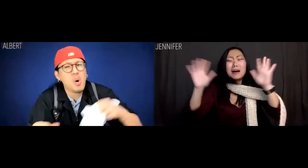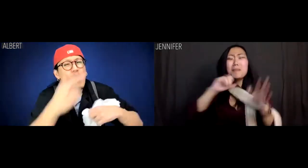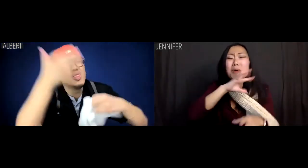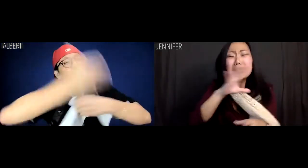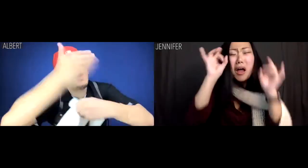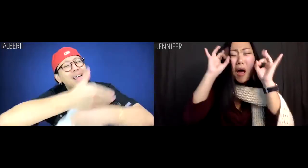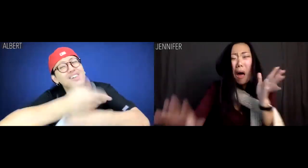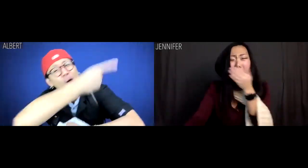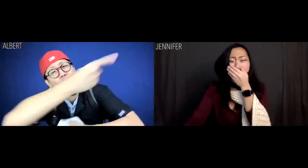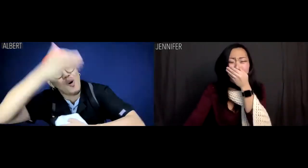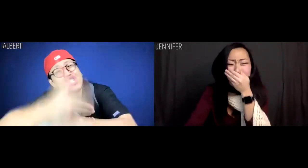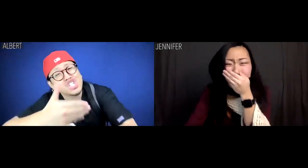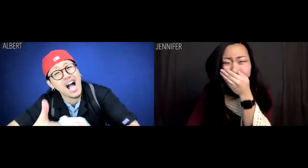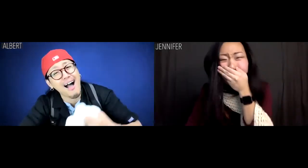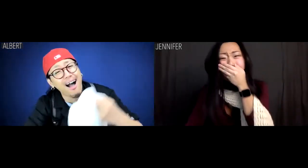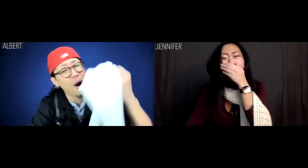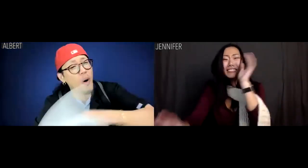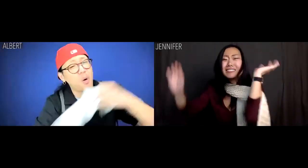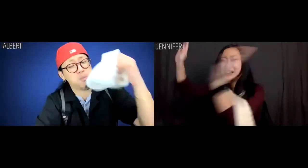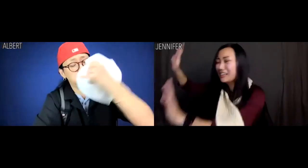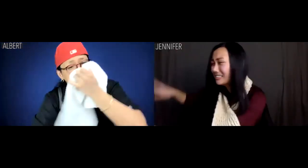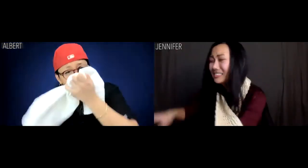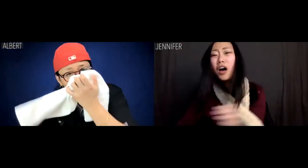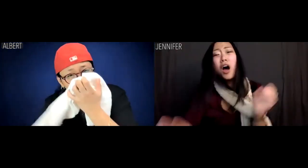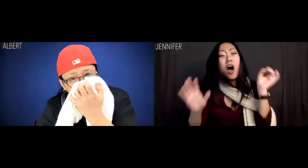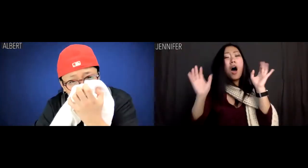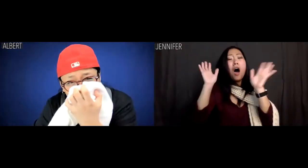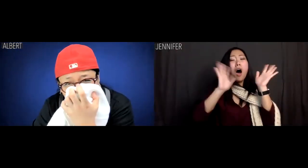Albert: Shut the window! The window!! Jennifer: Ugh the pollution. So baaad.